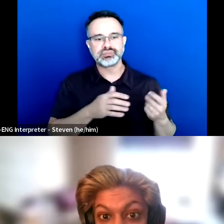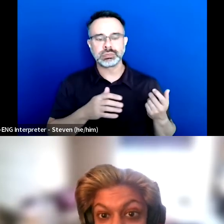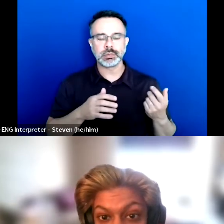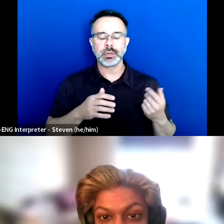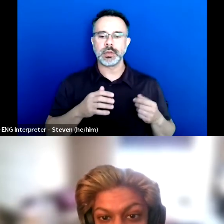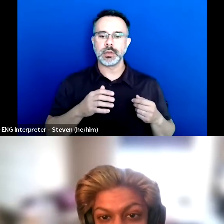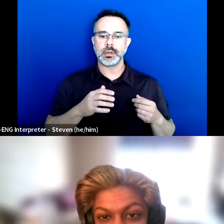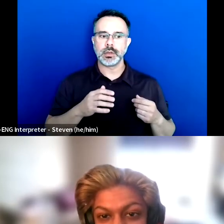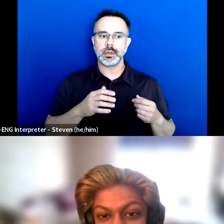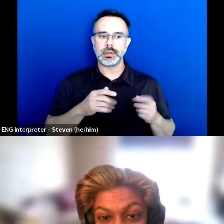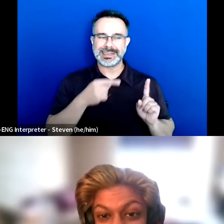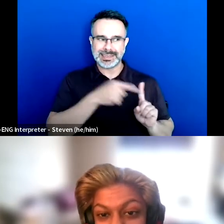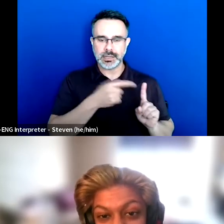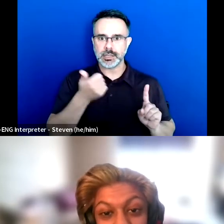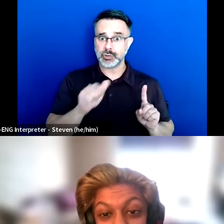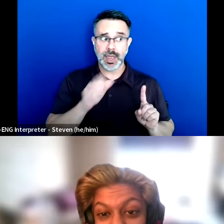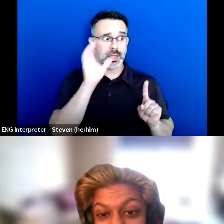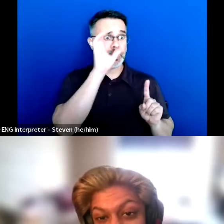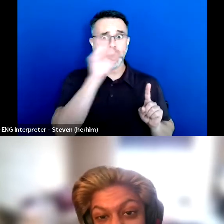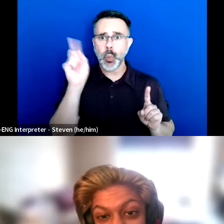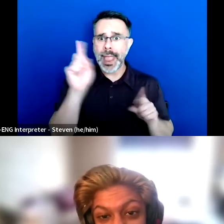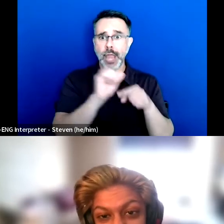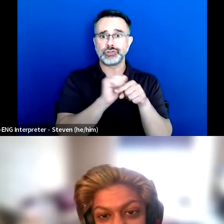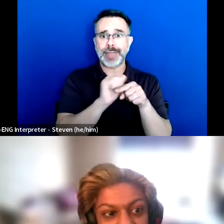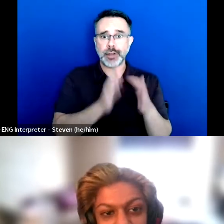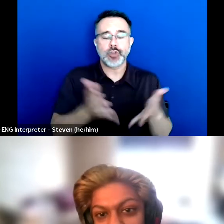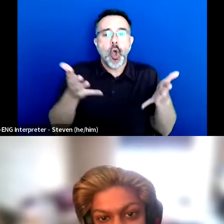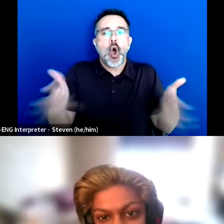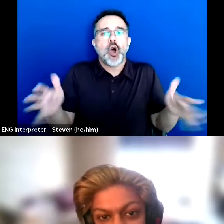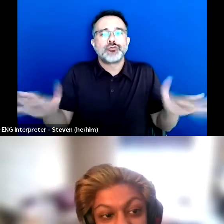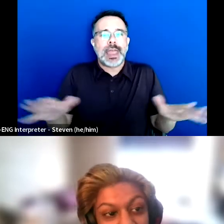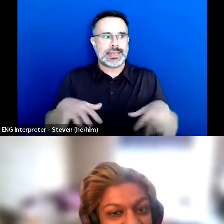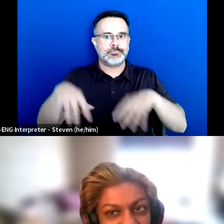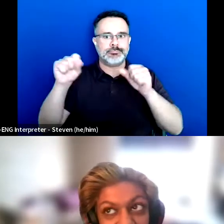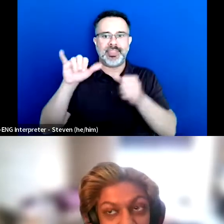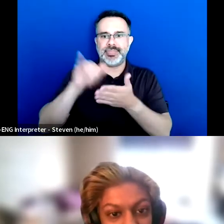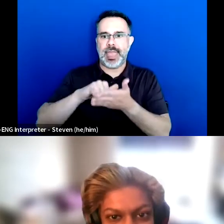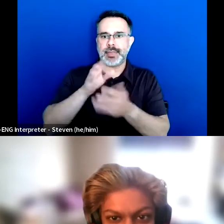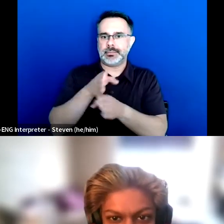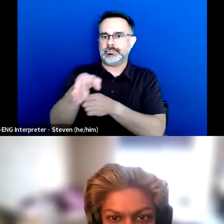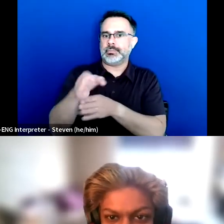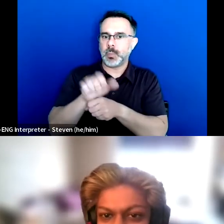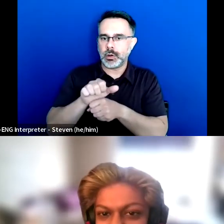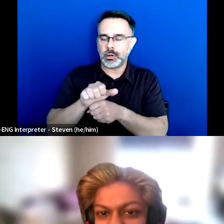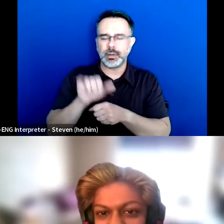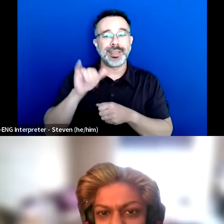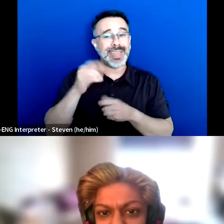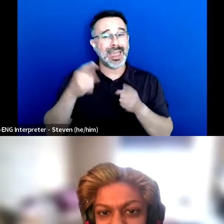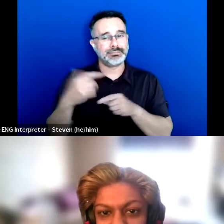to find trainers who were already doing this work and they couldn't find anyone. This was 2018.